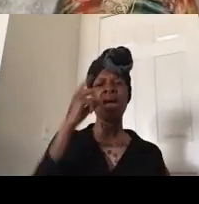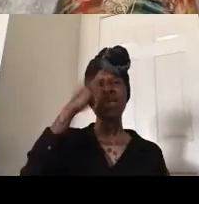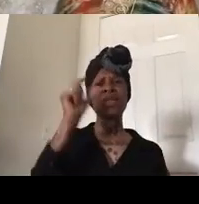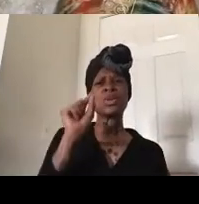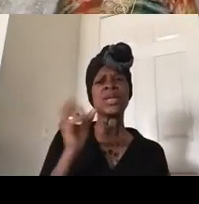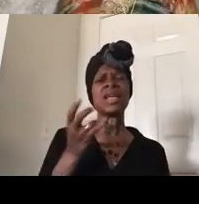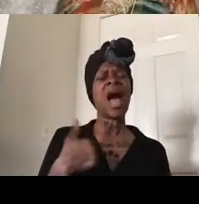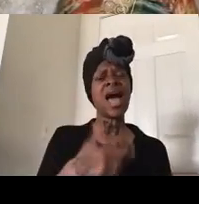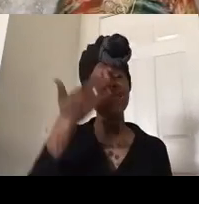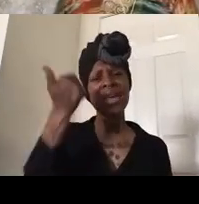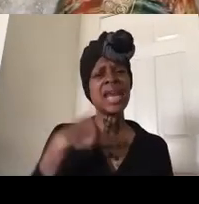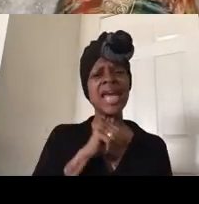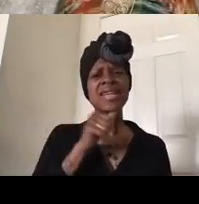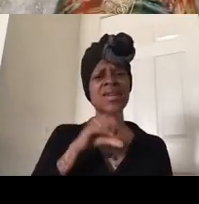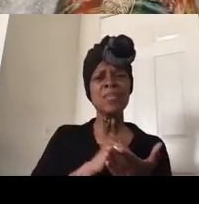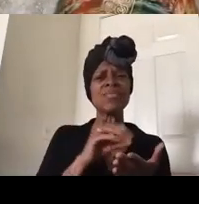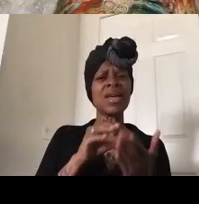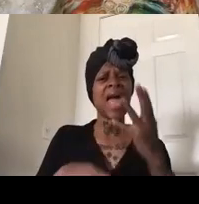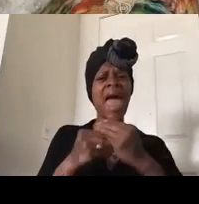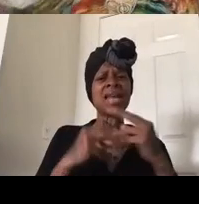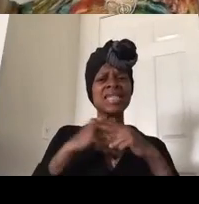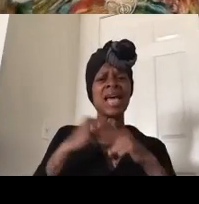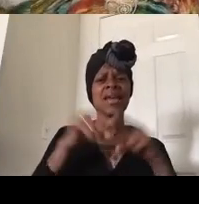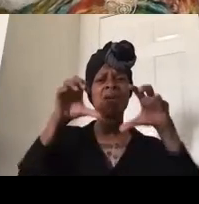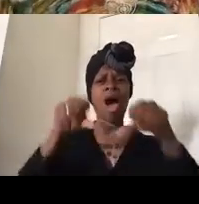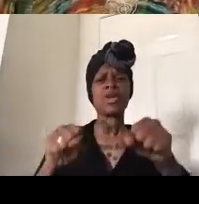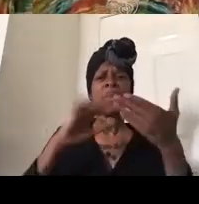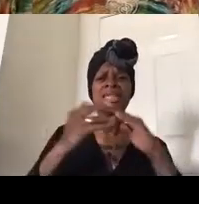occupy city hall decolonized city hall that was the longest black